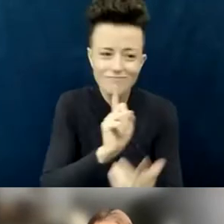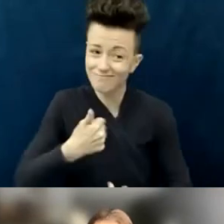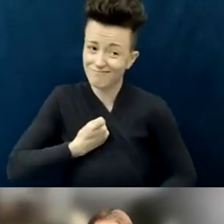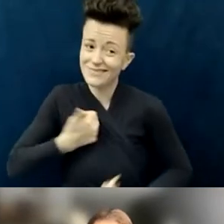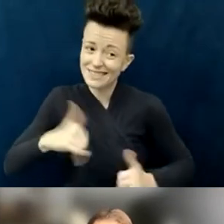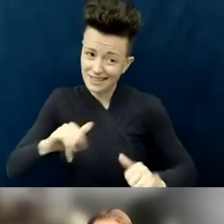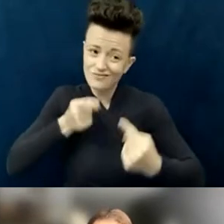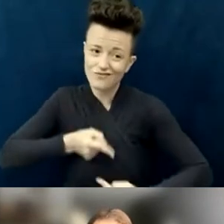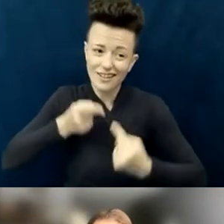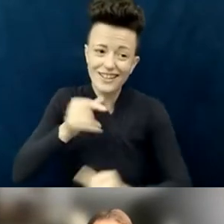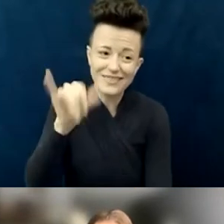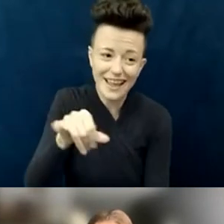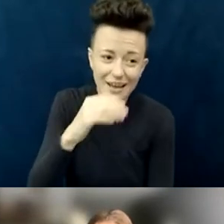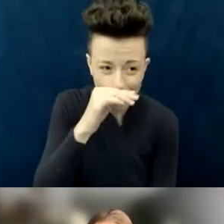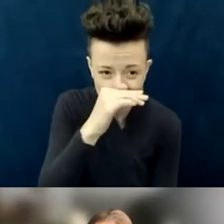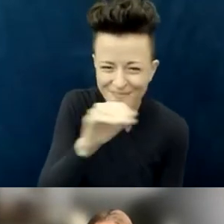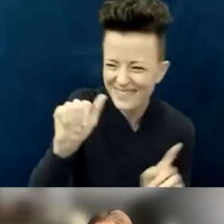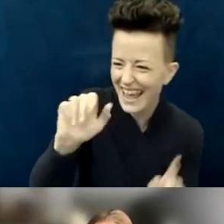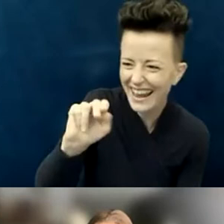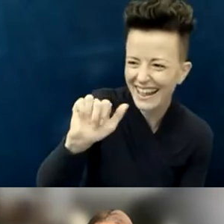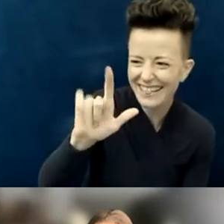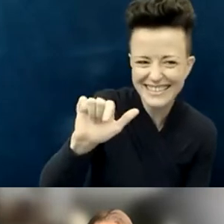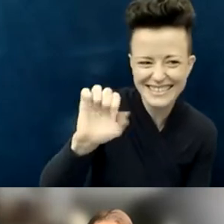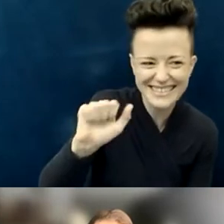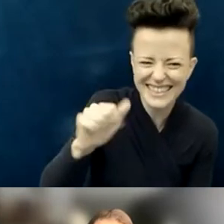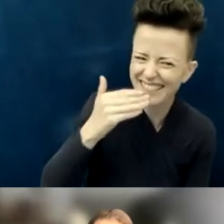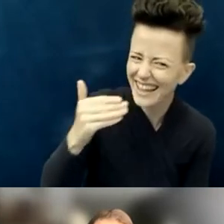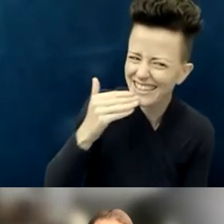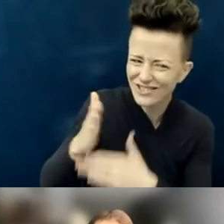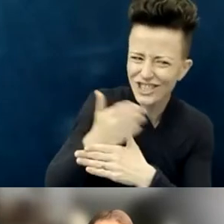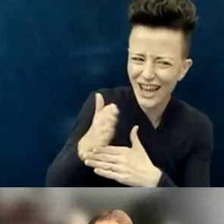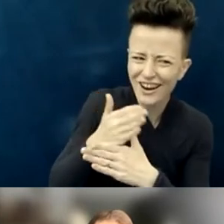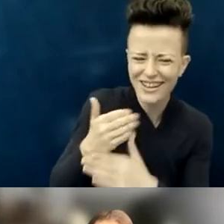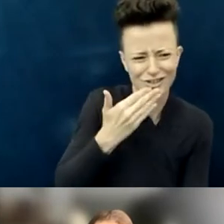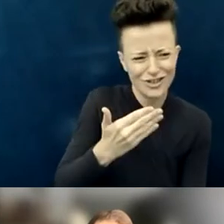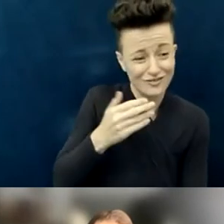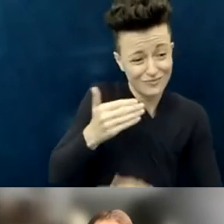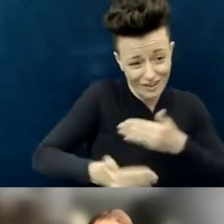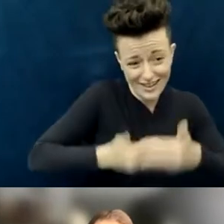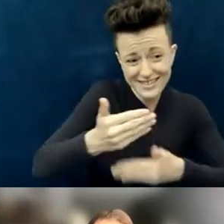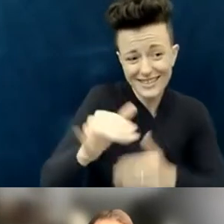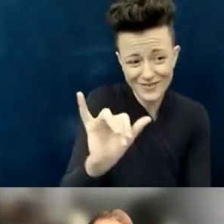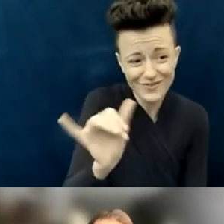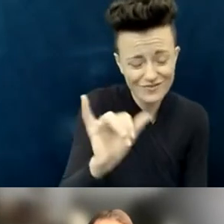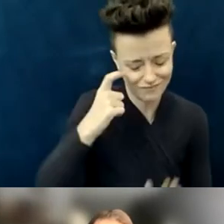Thanks, Lynn. Thanks for sharing that. It's good to be in process too; I think it helps all of us find our way. Thank you.